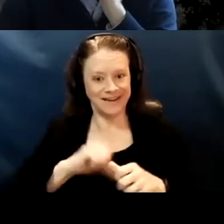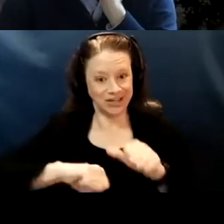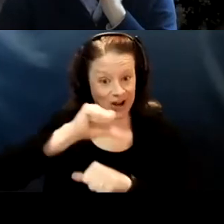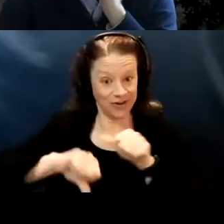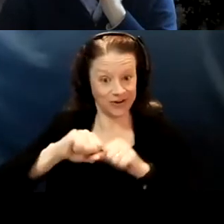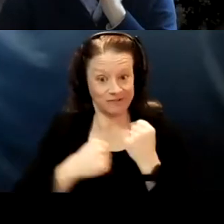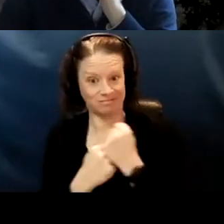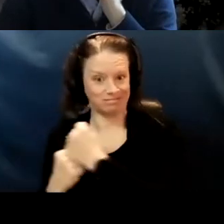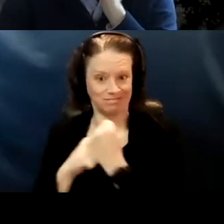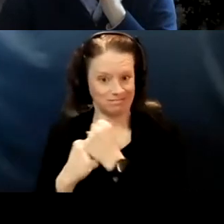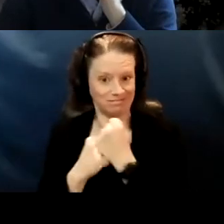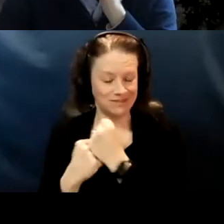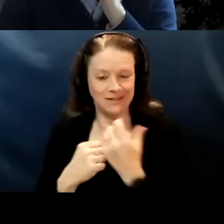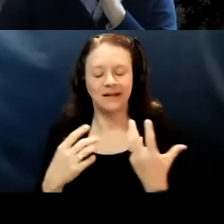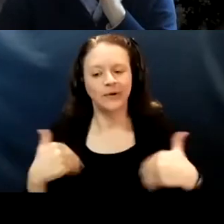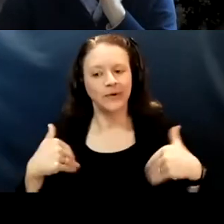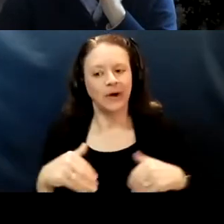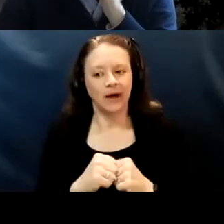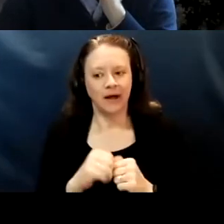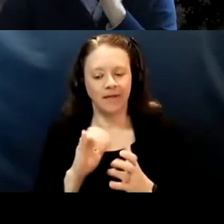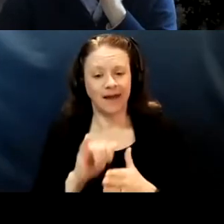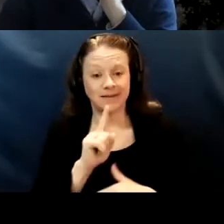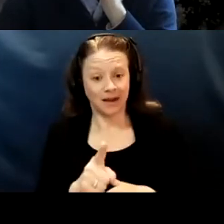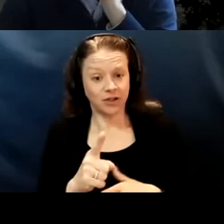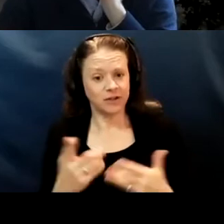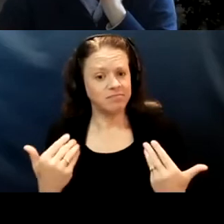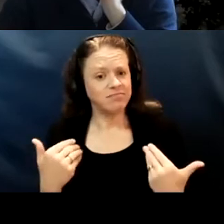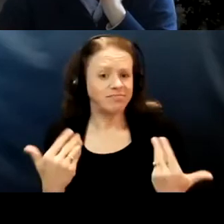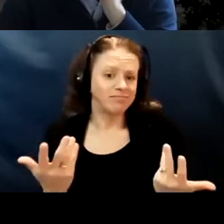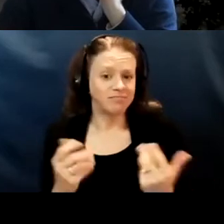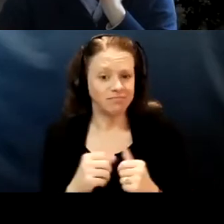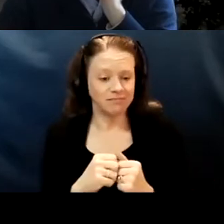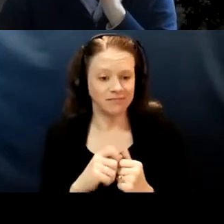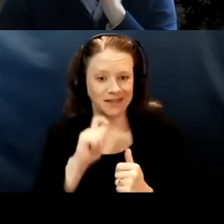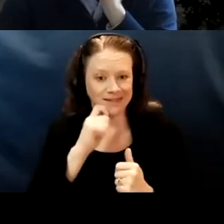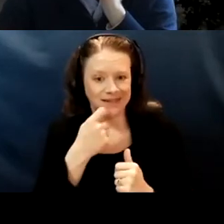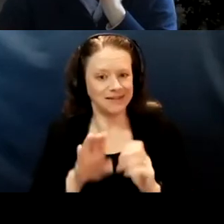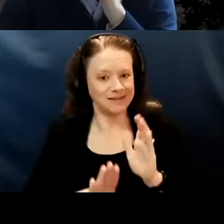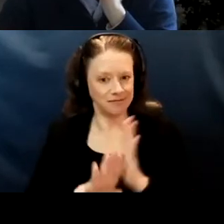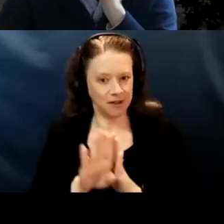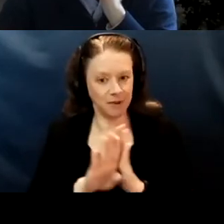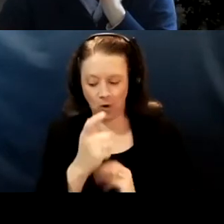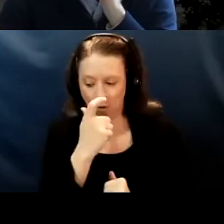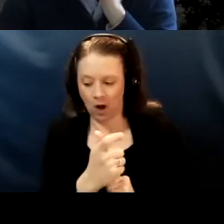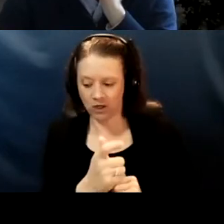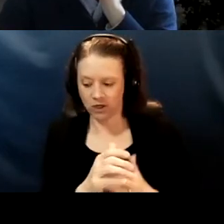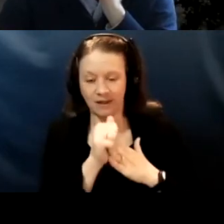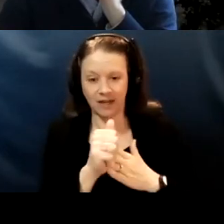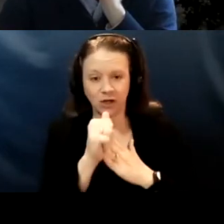And it's actually a neat development watching leaderships as they come in as council members